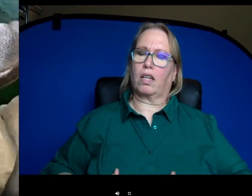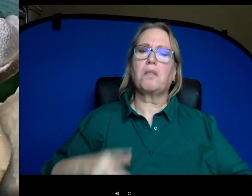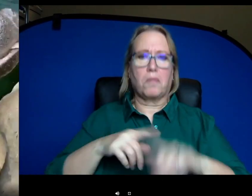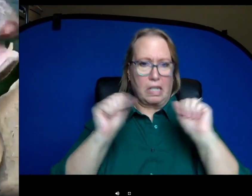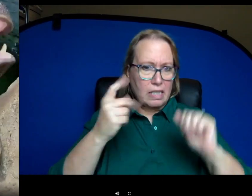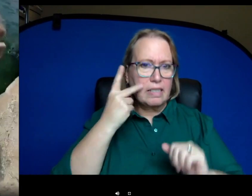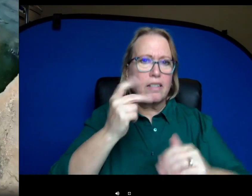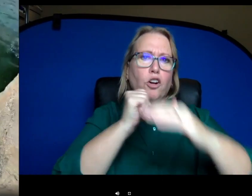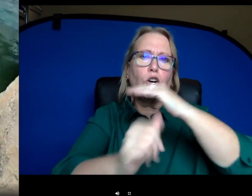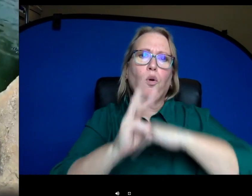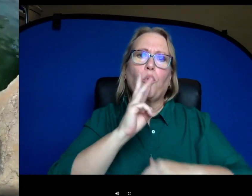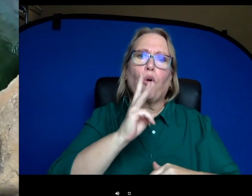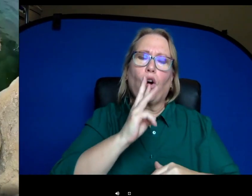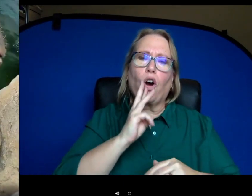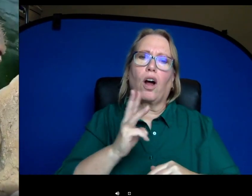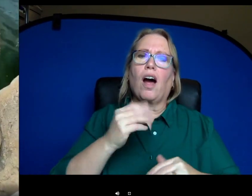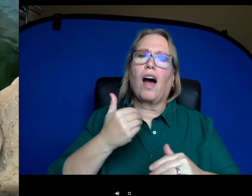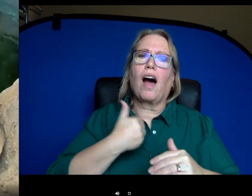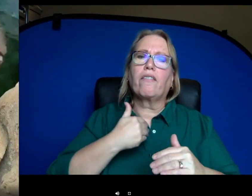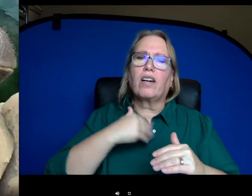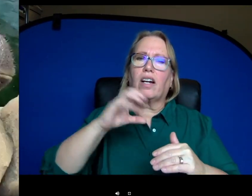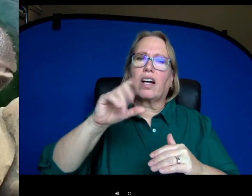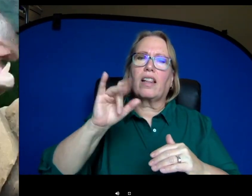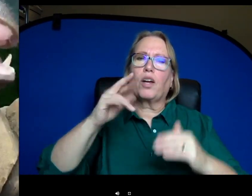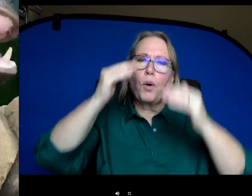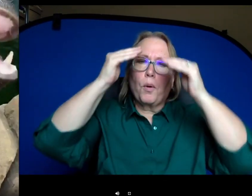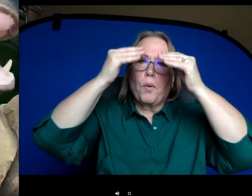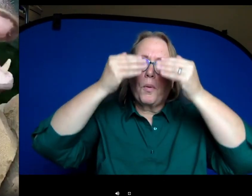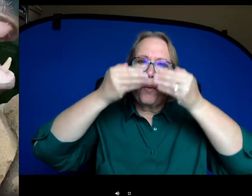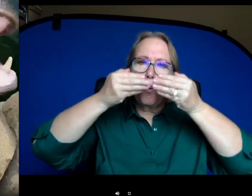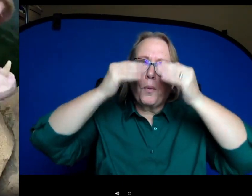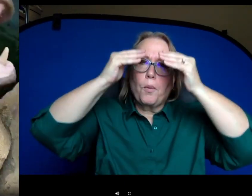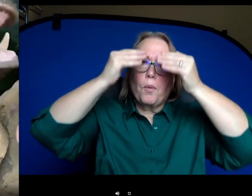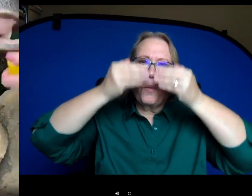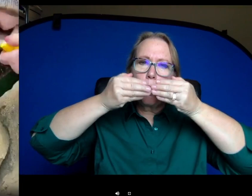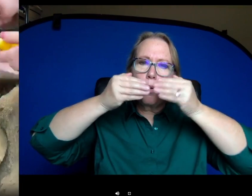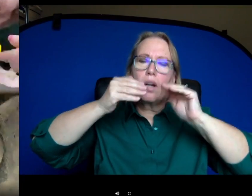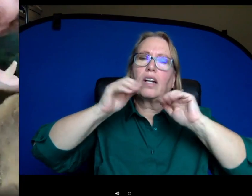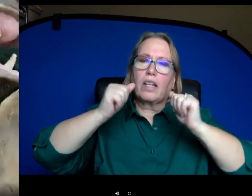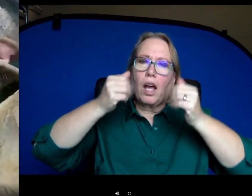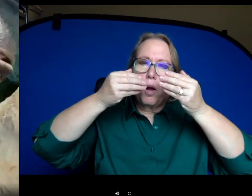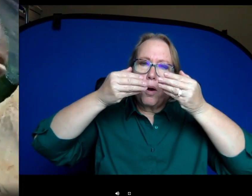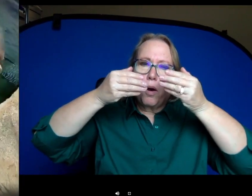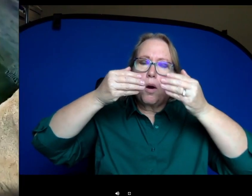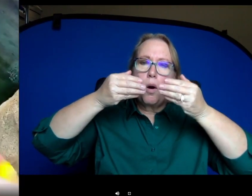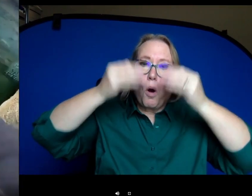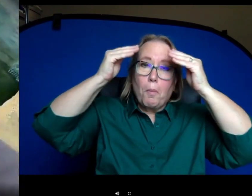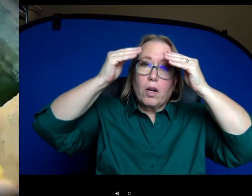see underwater. They have a nictitating membrane. That is a clear eyelid that goes over their eyes, so they can open their eyes underwater and dirty water